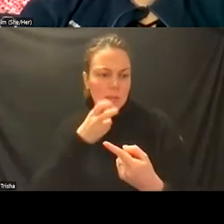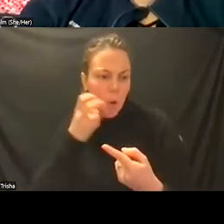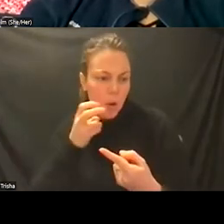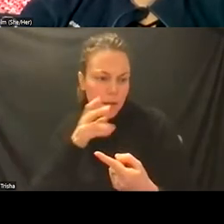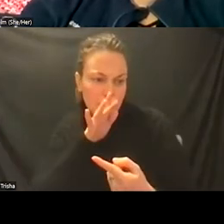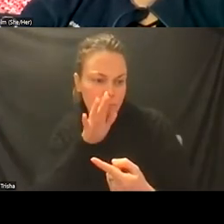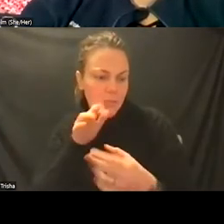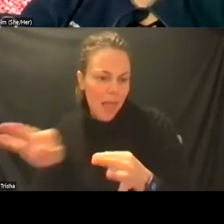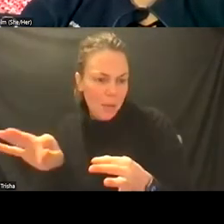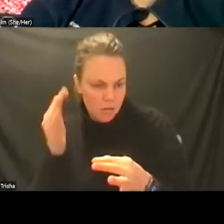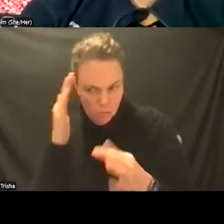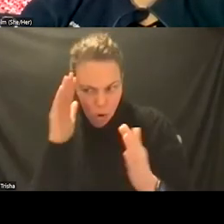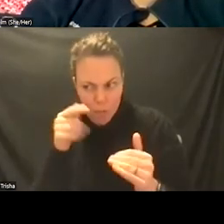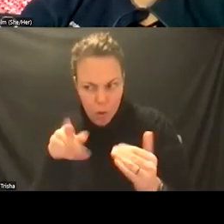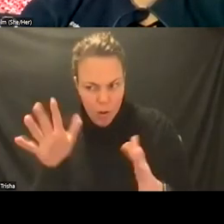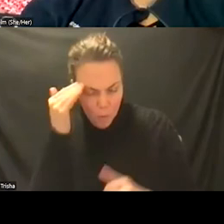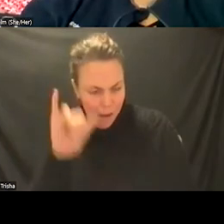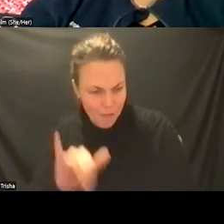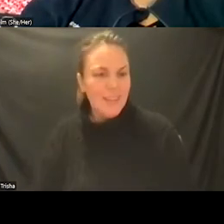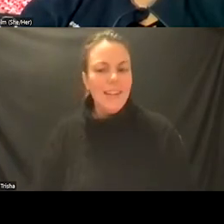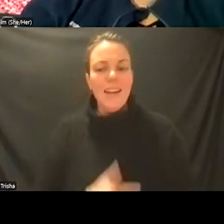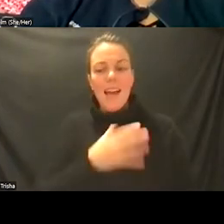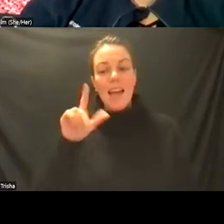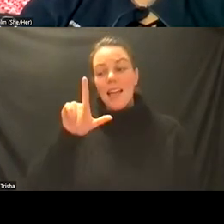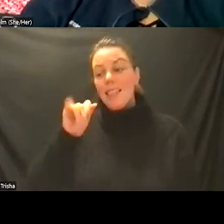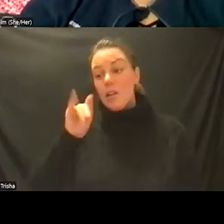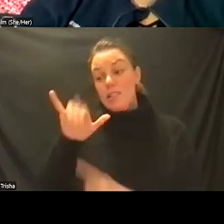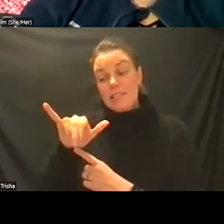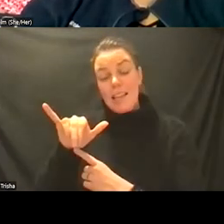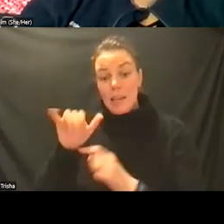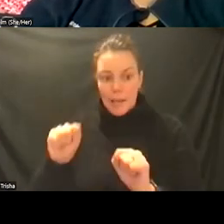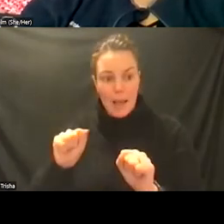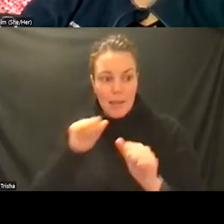hopefully everybody knows that for example literacy can be a challenge for deaf people